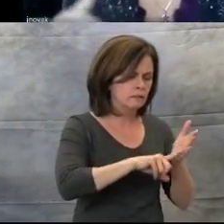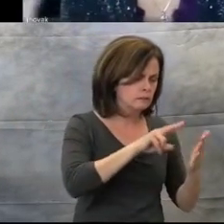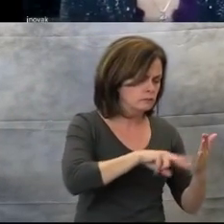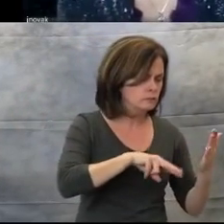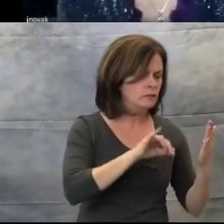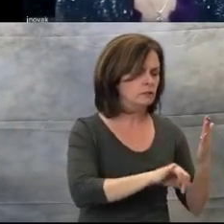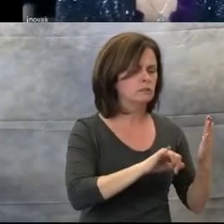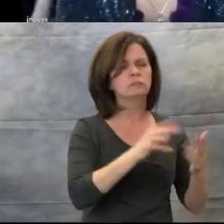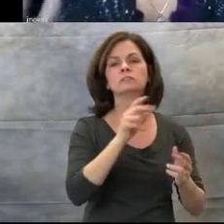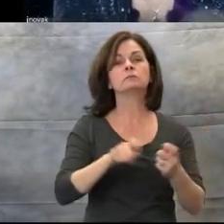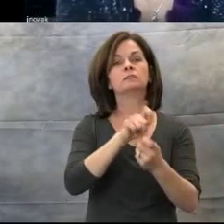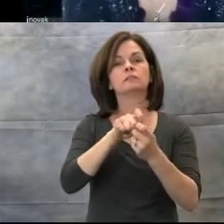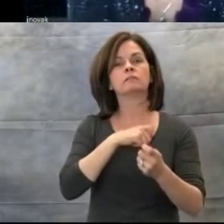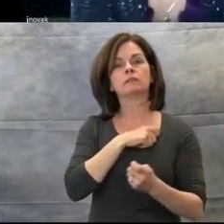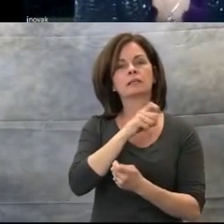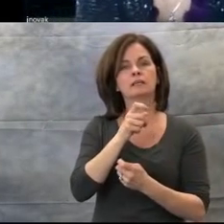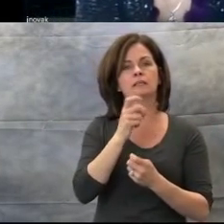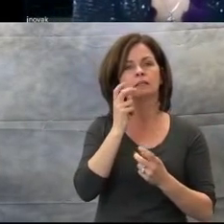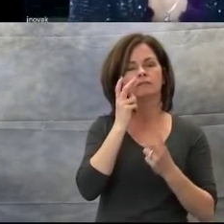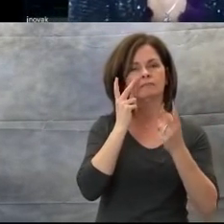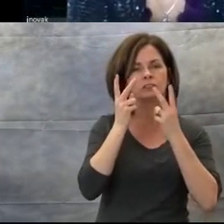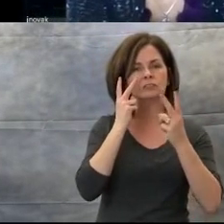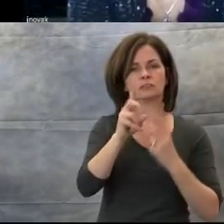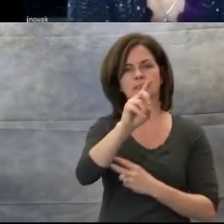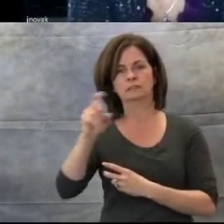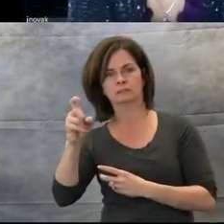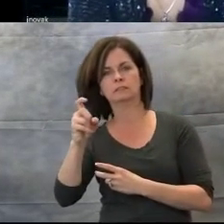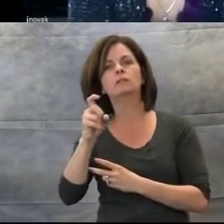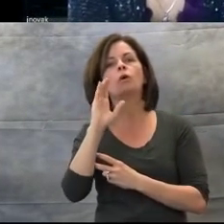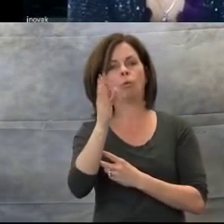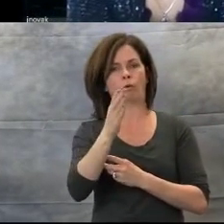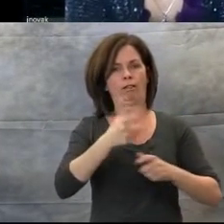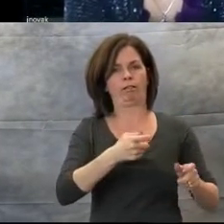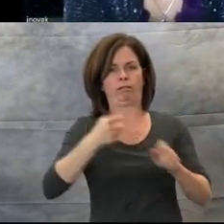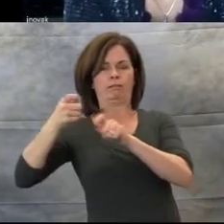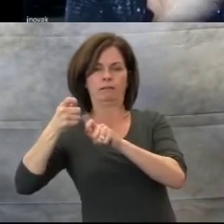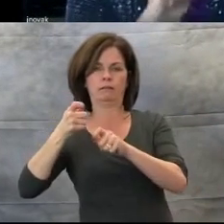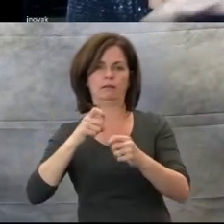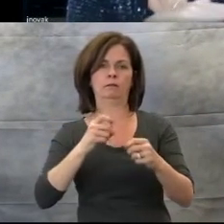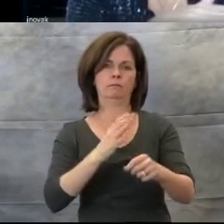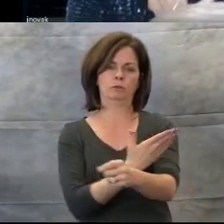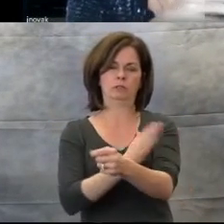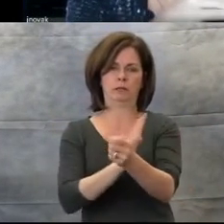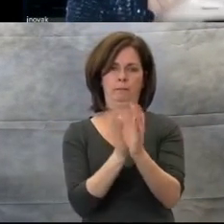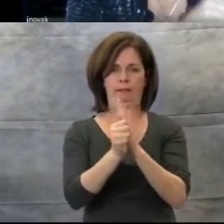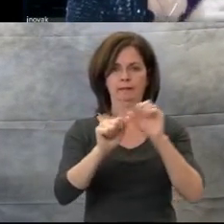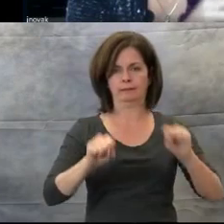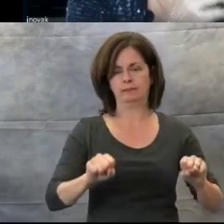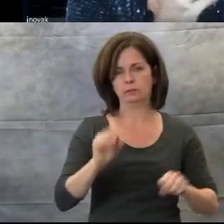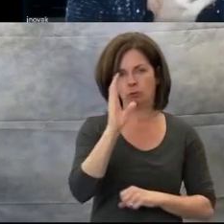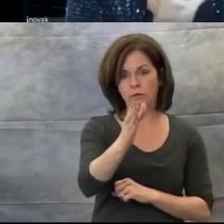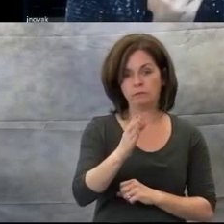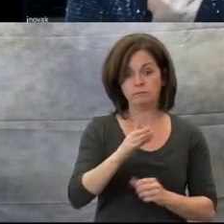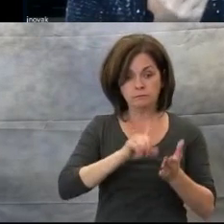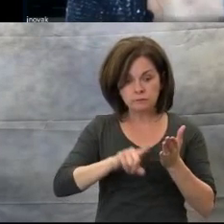musical abilities. Studies show that if you have early